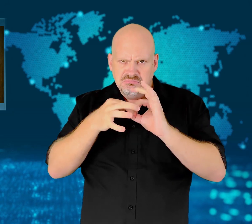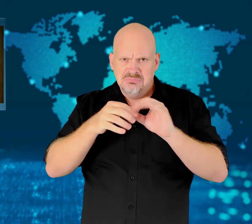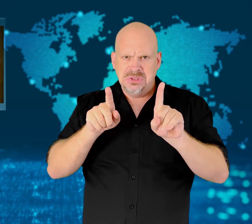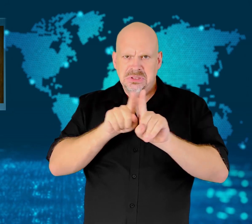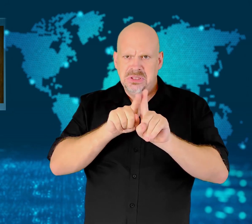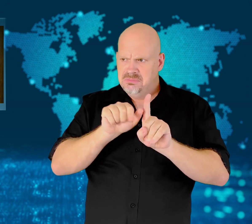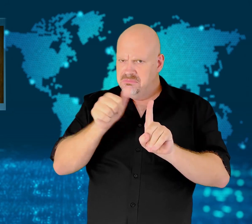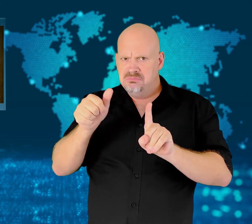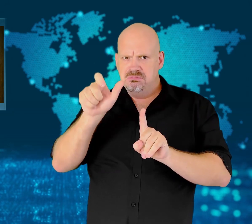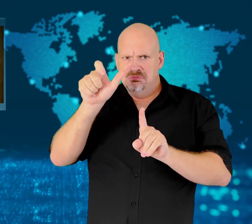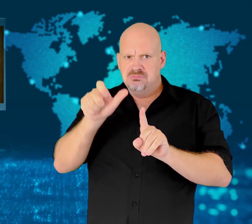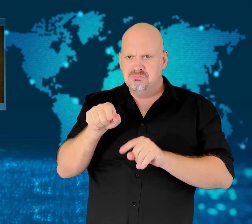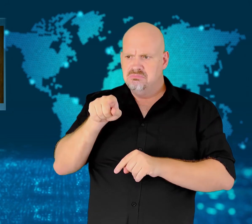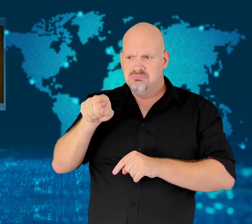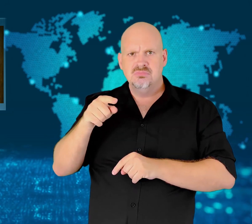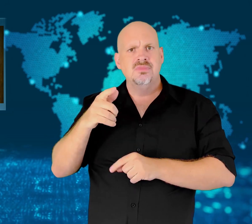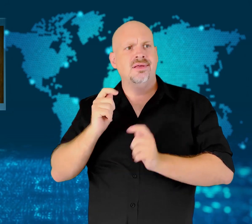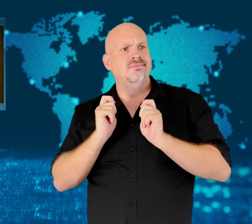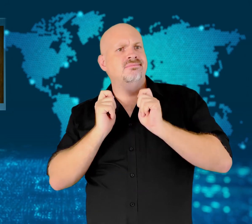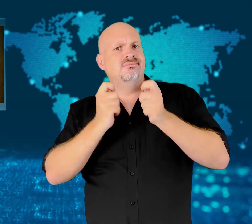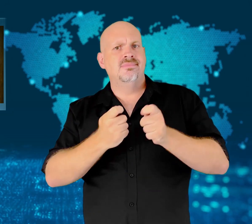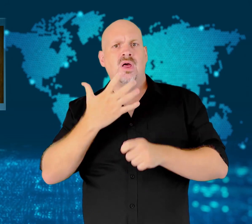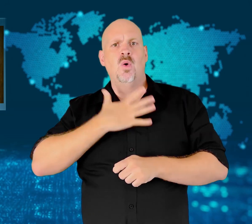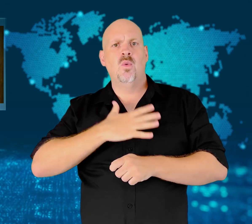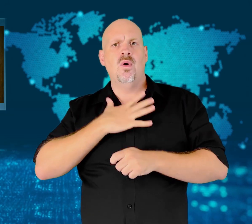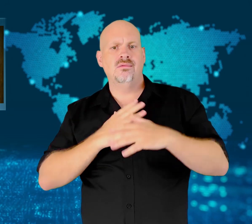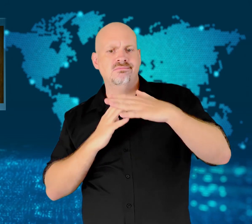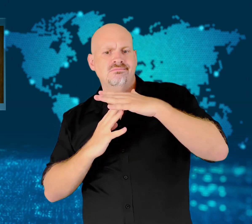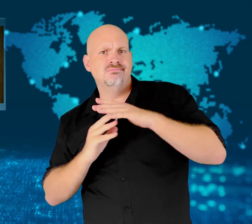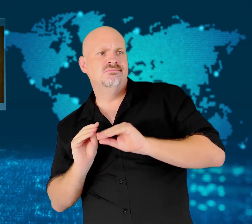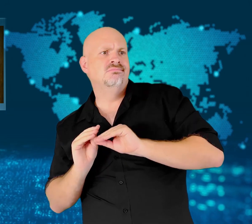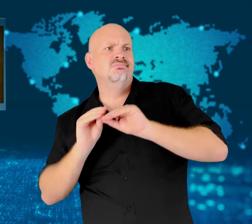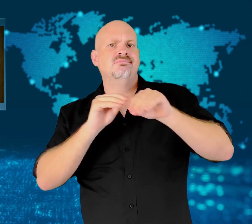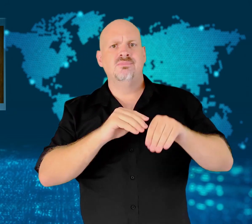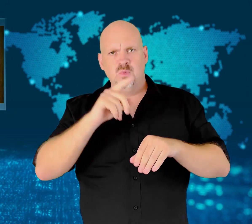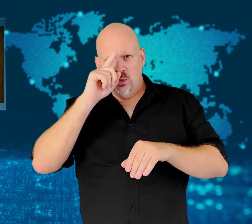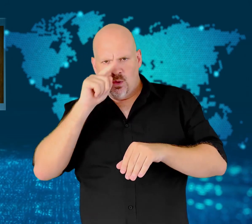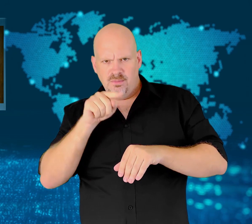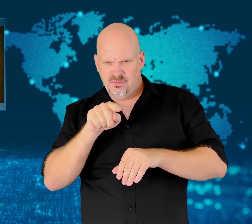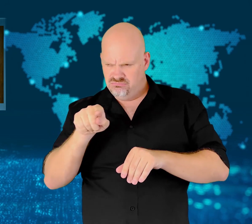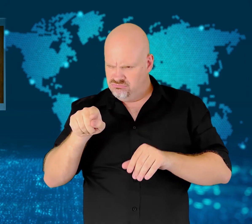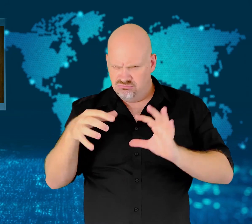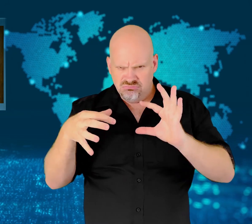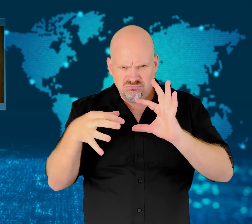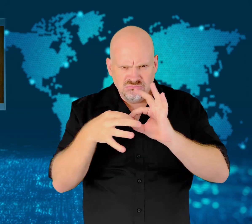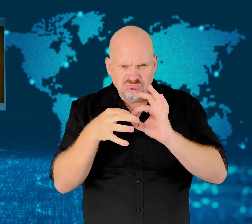The man was freed, but it was found that his fingerprints matched